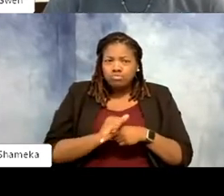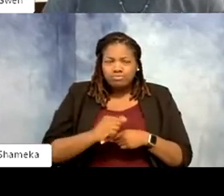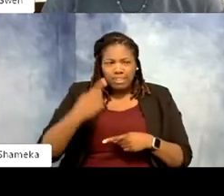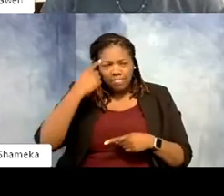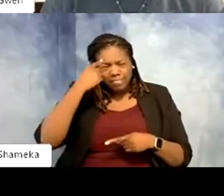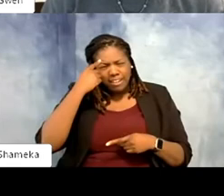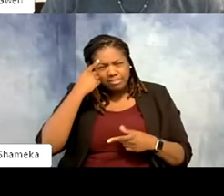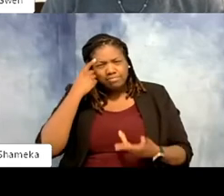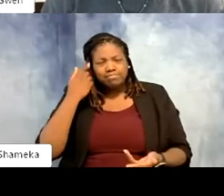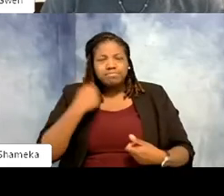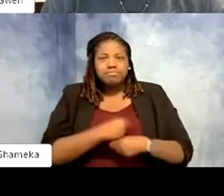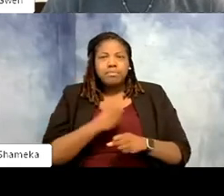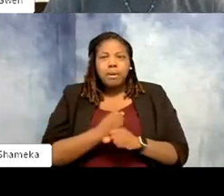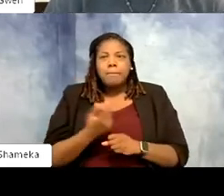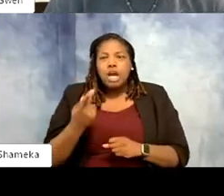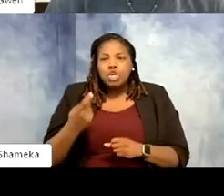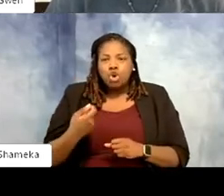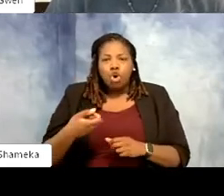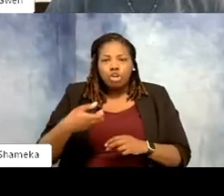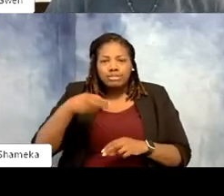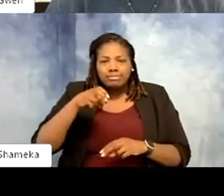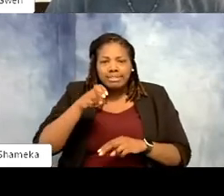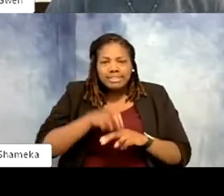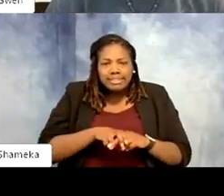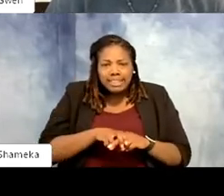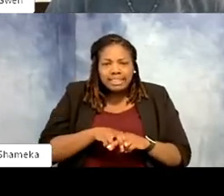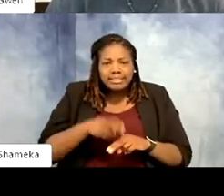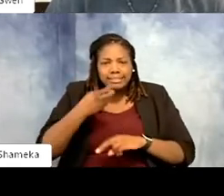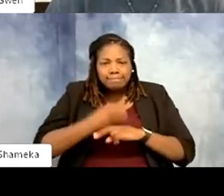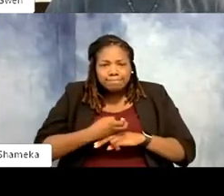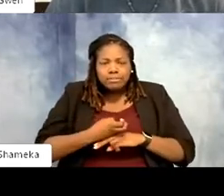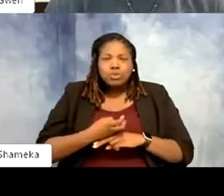making my dog sit down or roll over. Is this the same sort of training that you're doing?